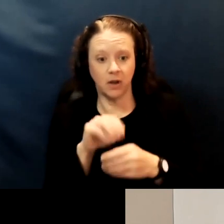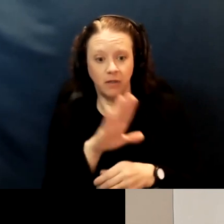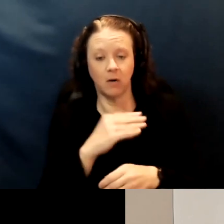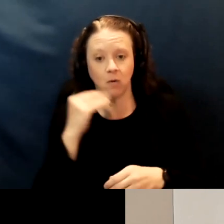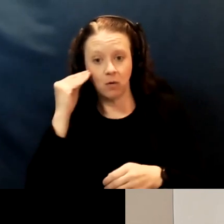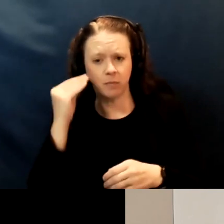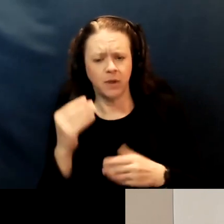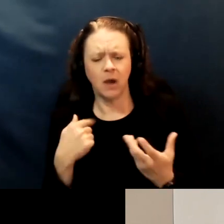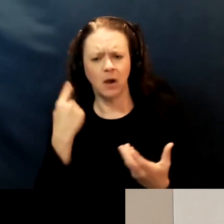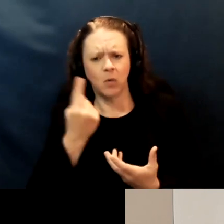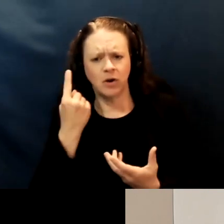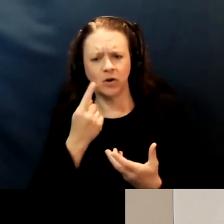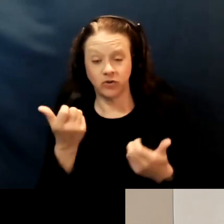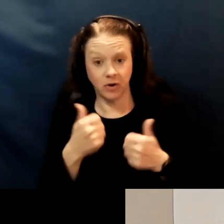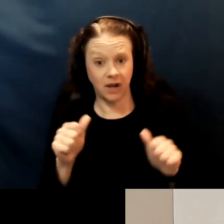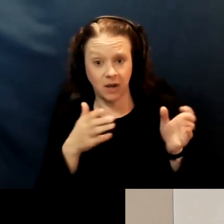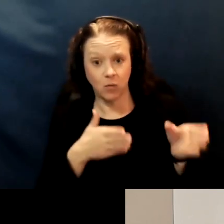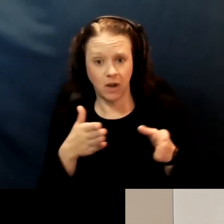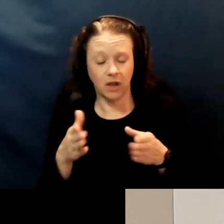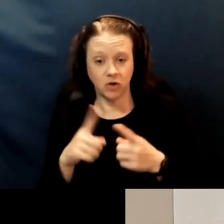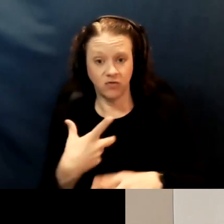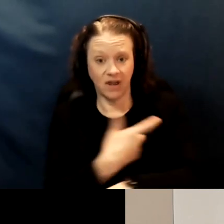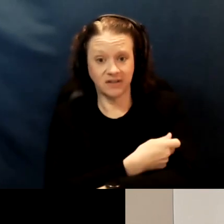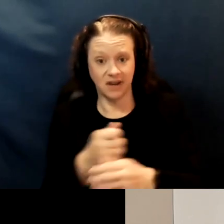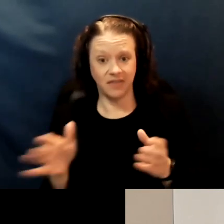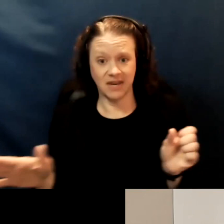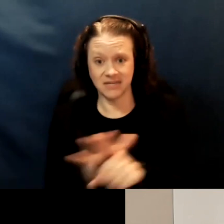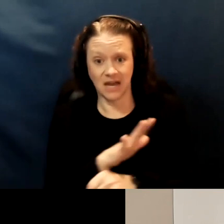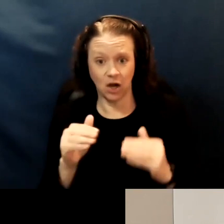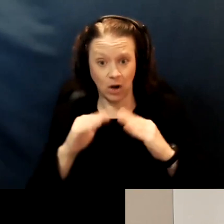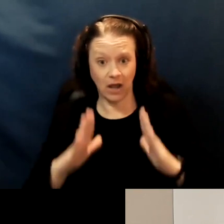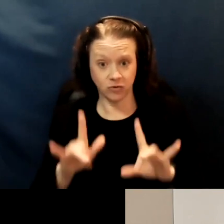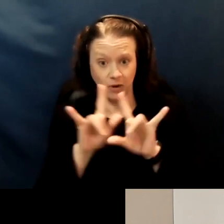is there any ability to vaccinate the entire household at that time?